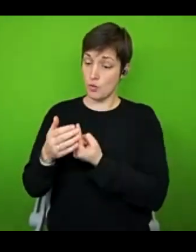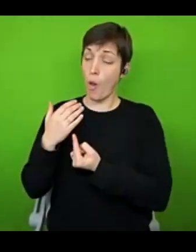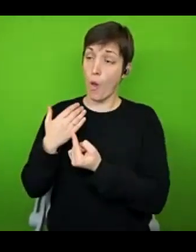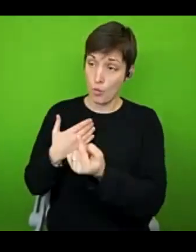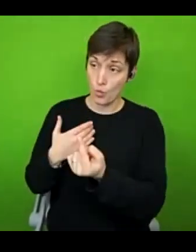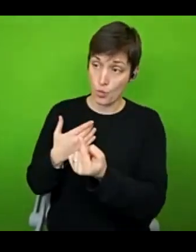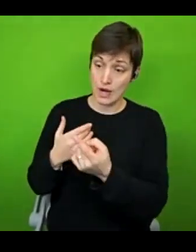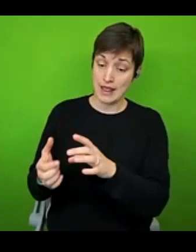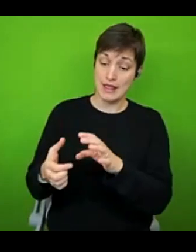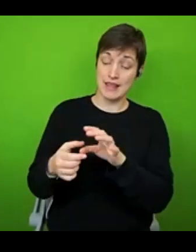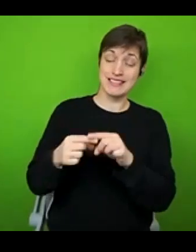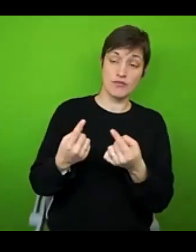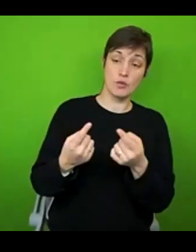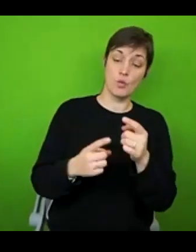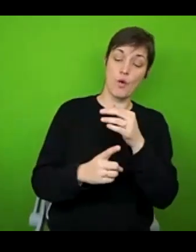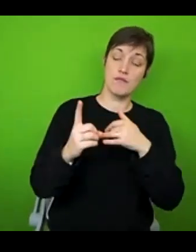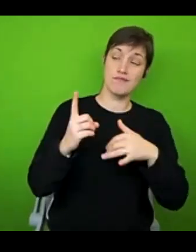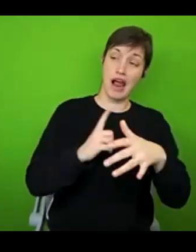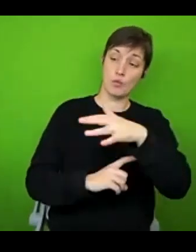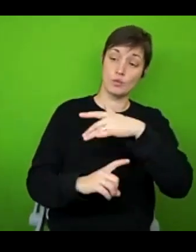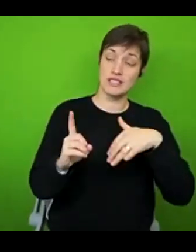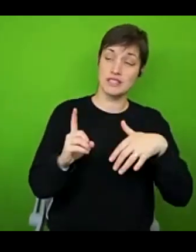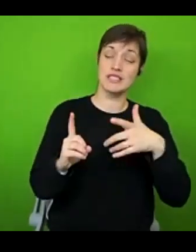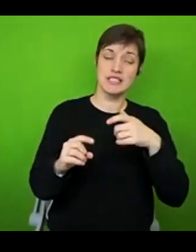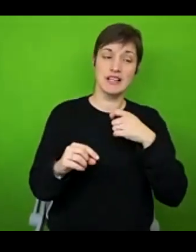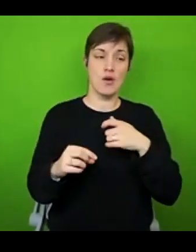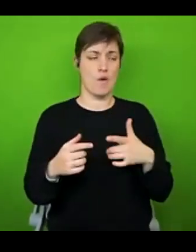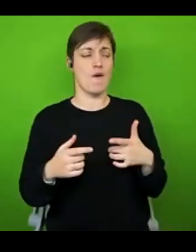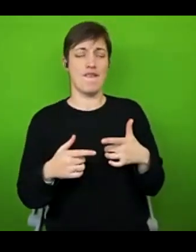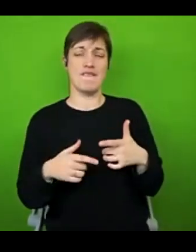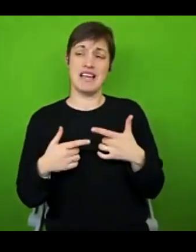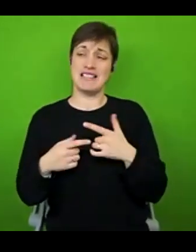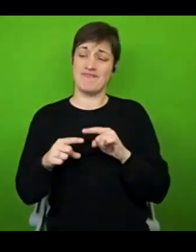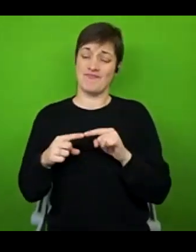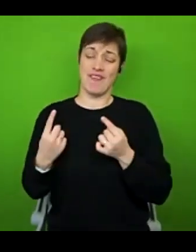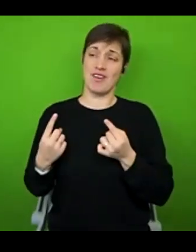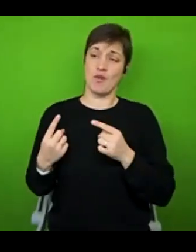people, I feel people perceive me as being able to do more than I really can because they don't see all of the pacing or symptoms?